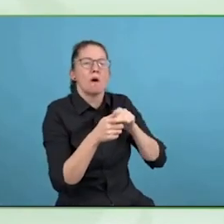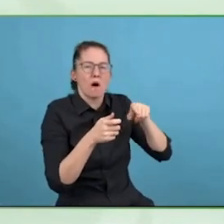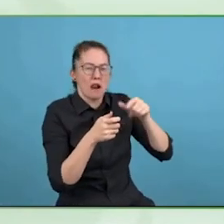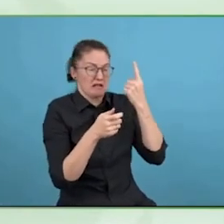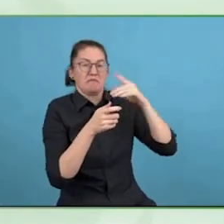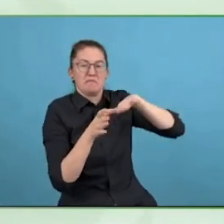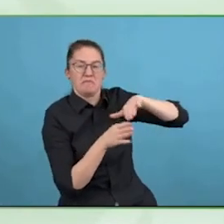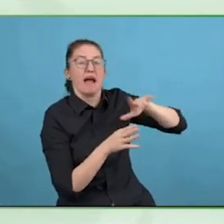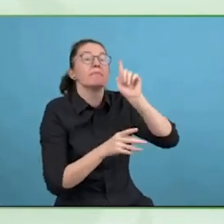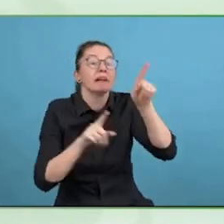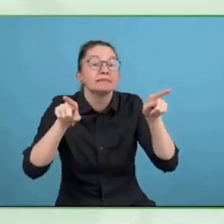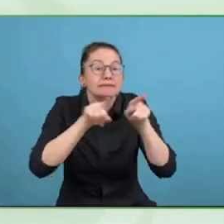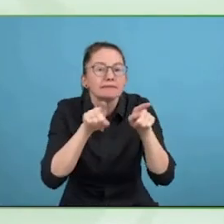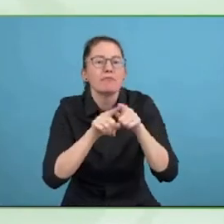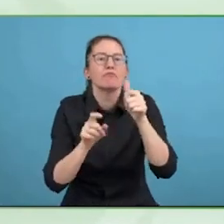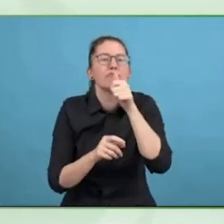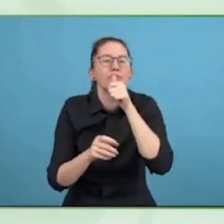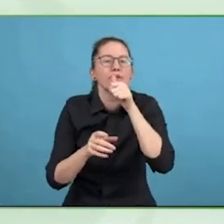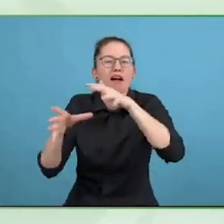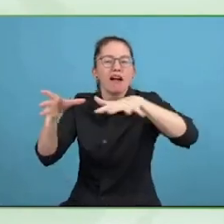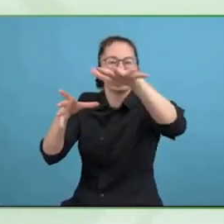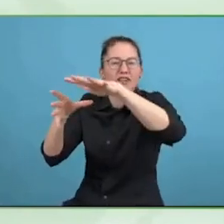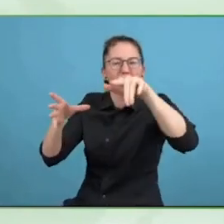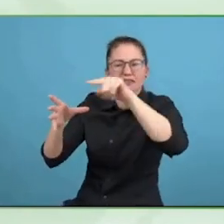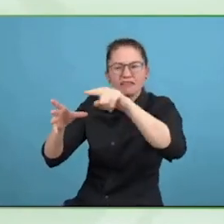assumptions that were very grounded in a certain way of looking at the